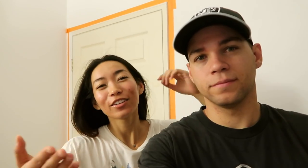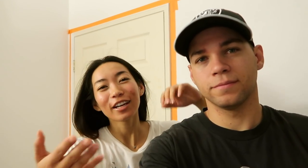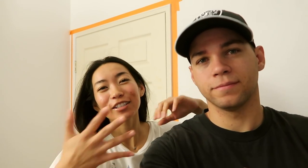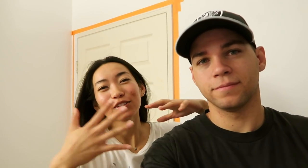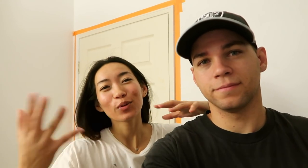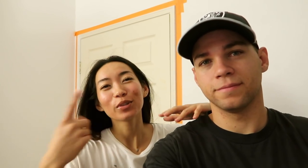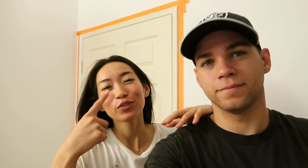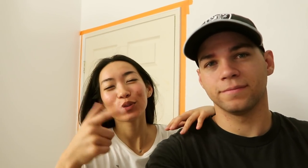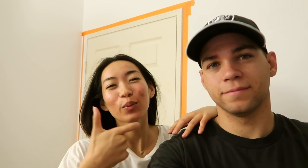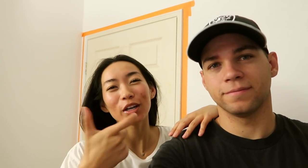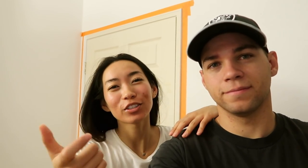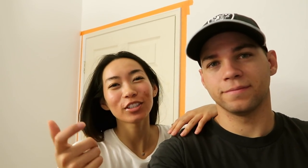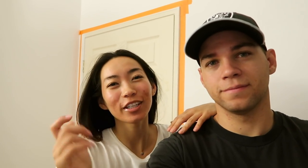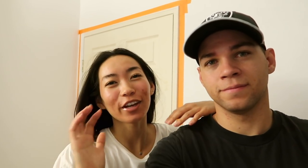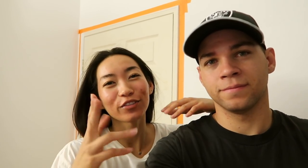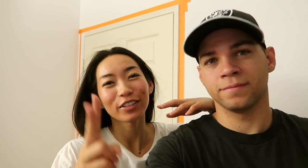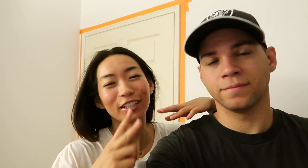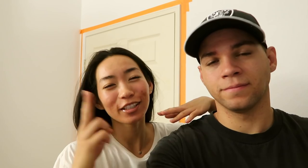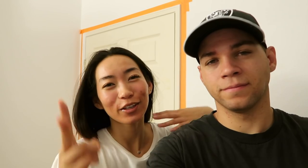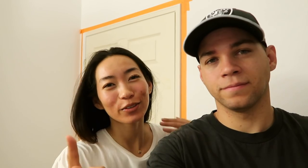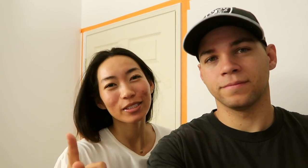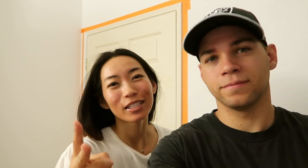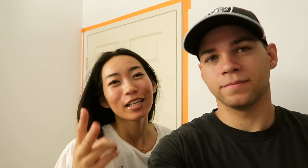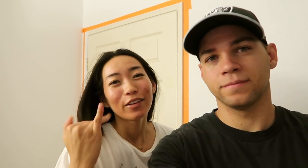thank you guys so much for watching our videos